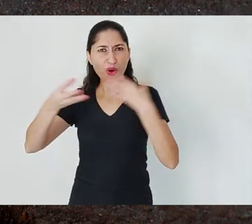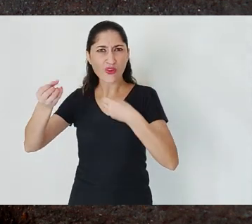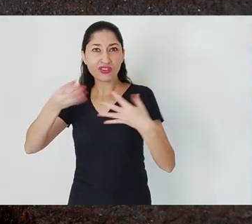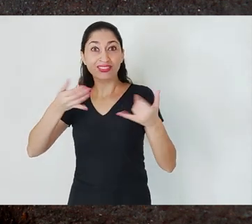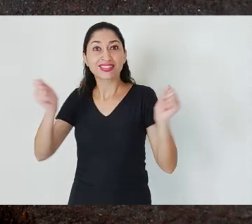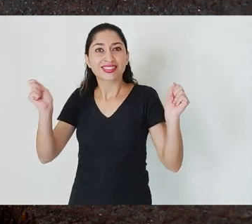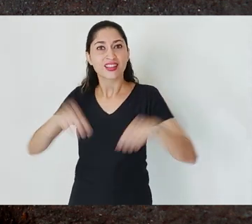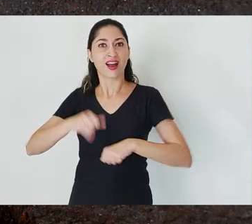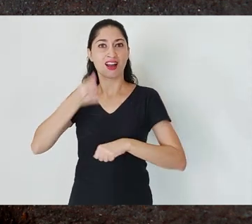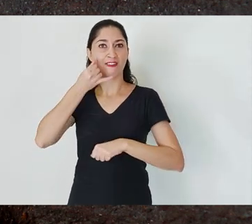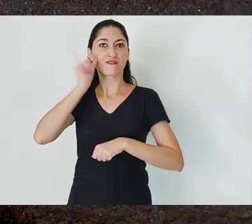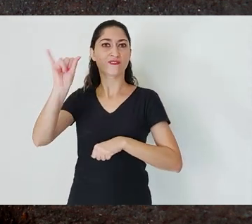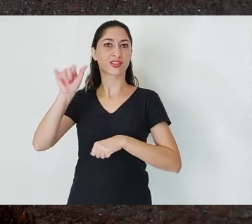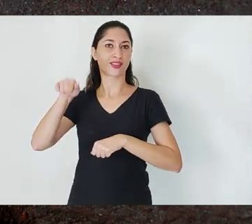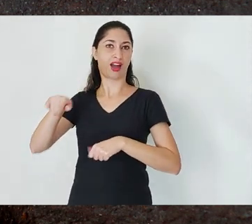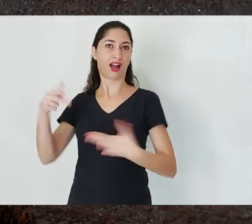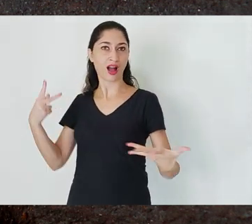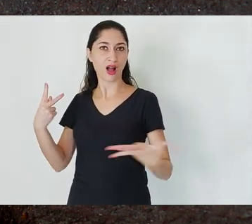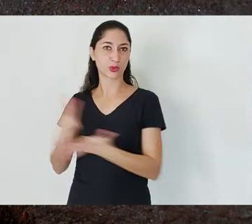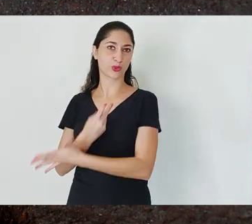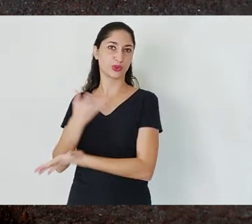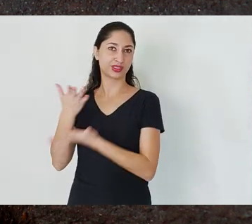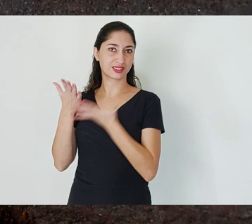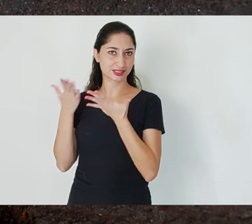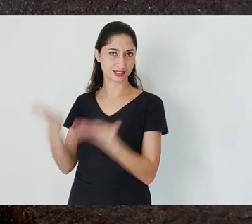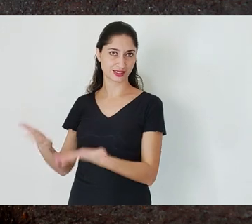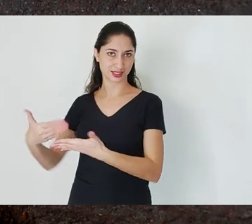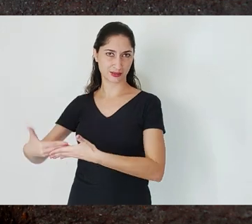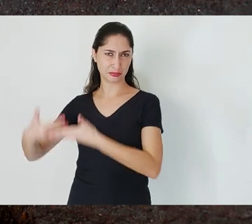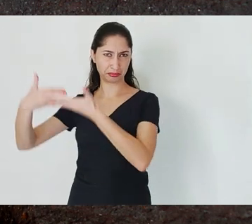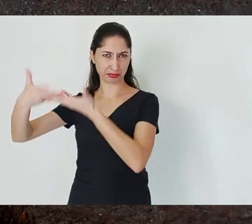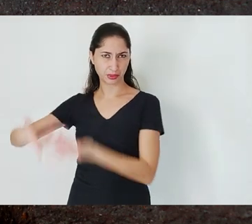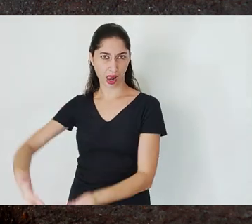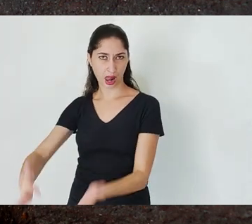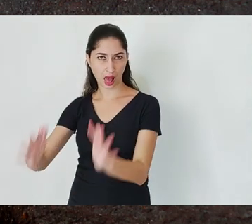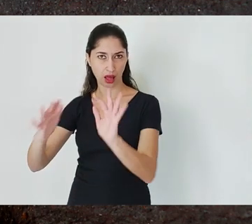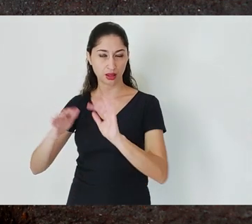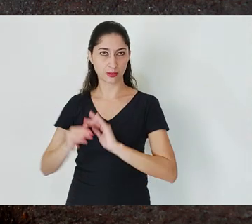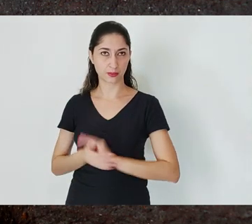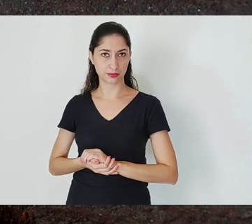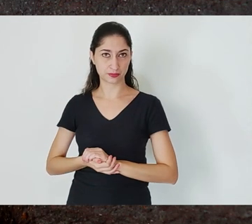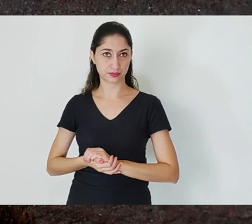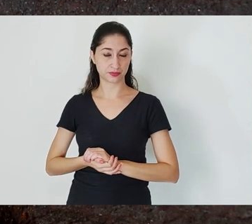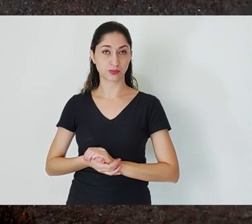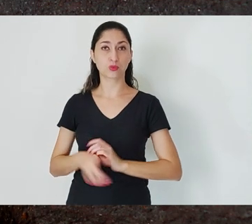less harmful than those currently used. What is more profitable?